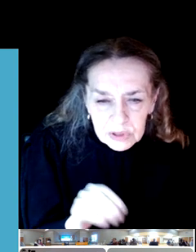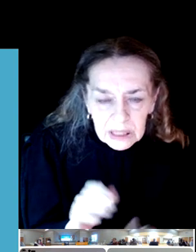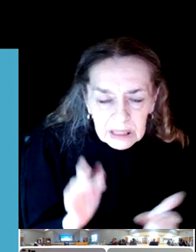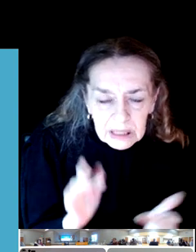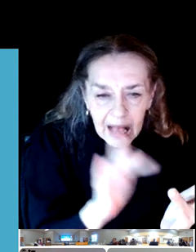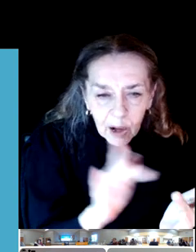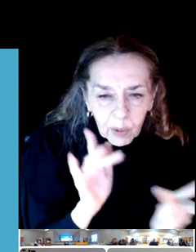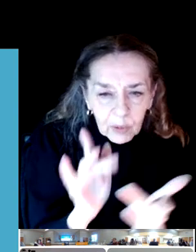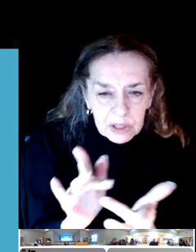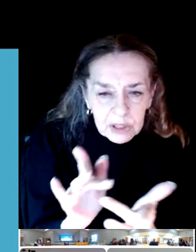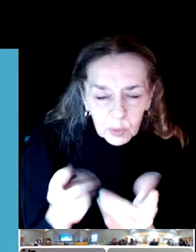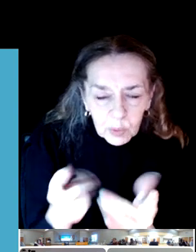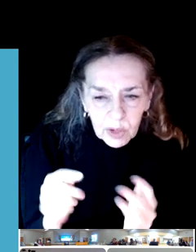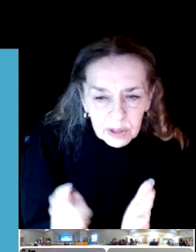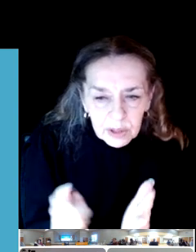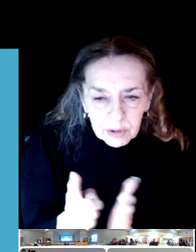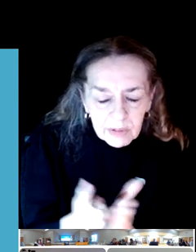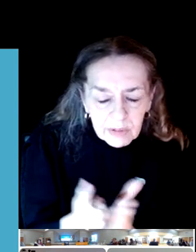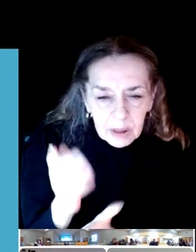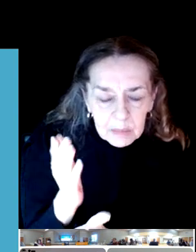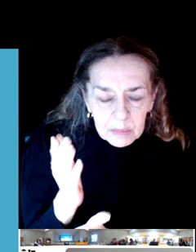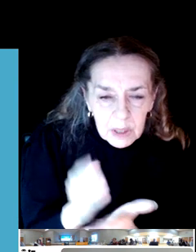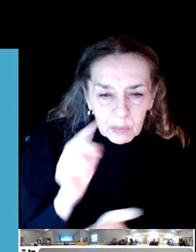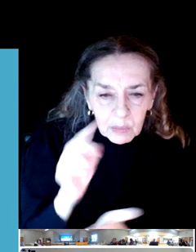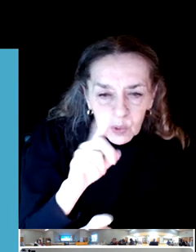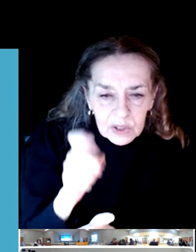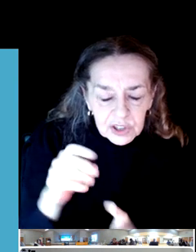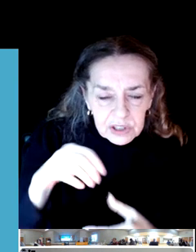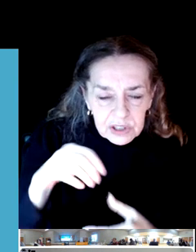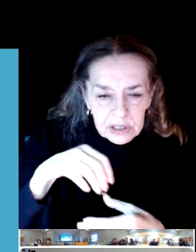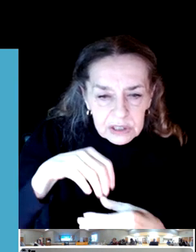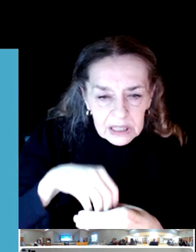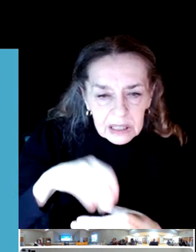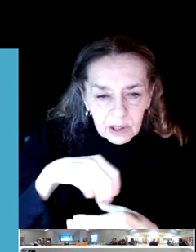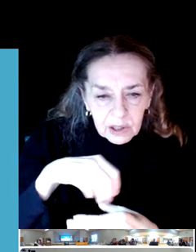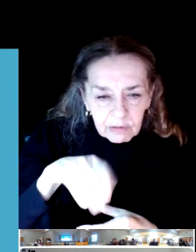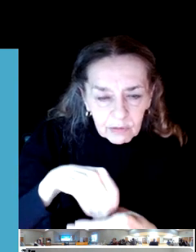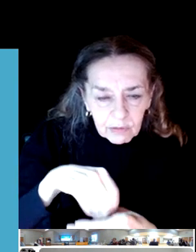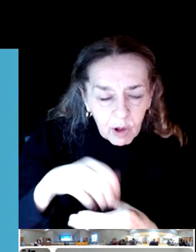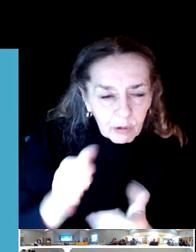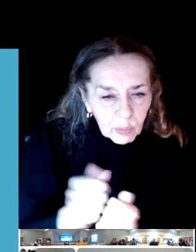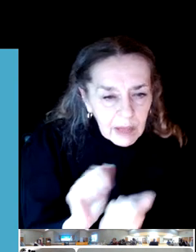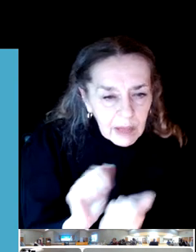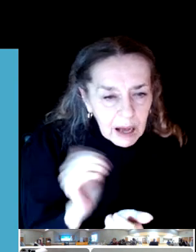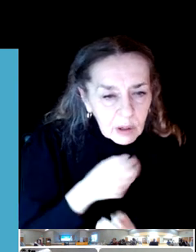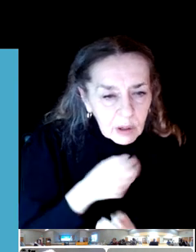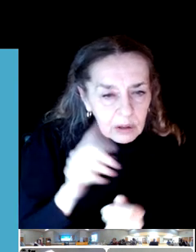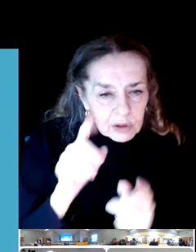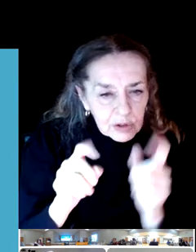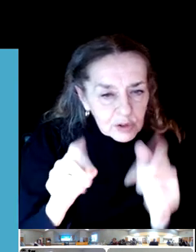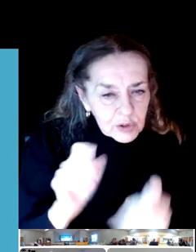lines in the online survey, particularly as we look at the need for additional recreation